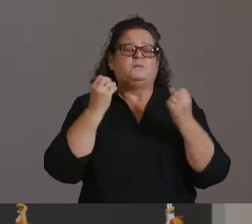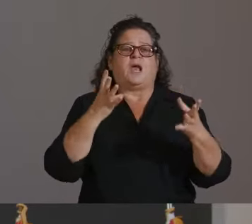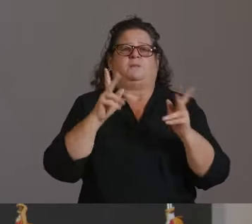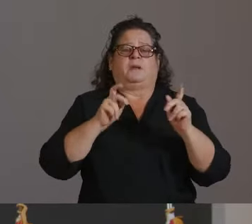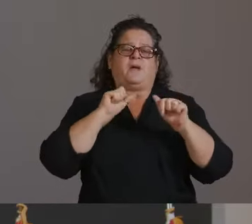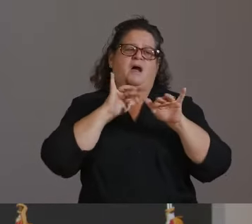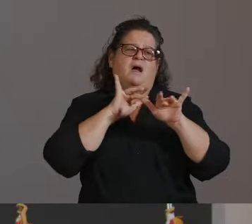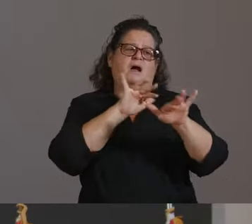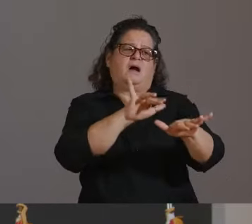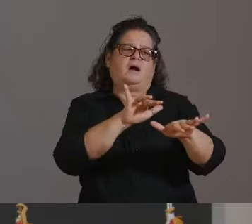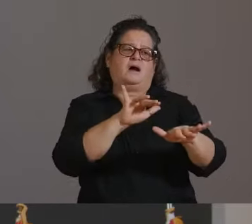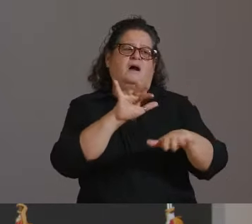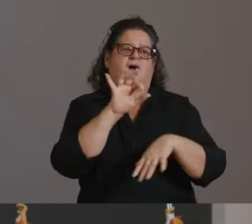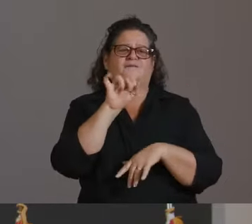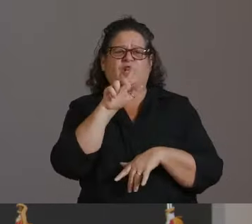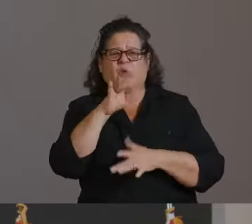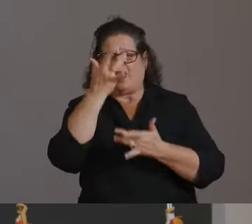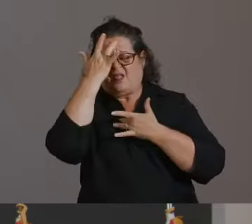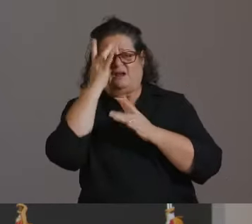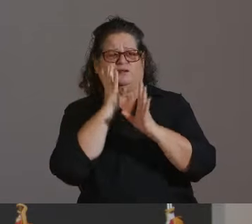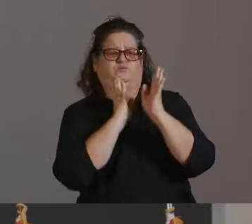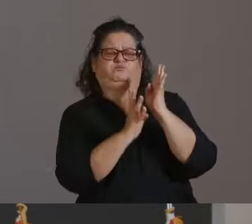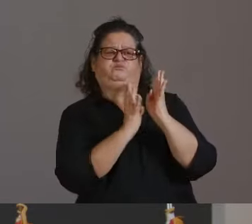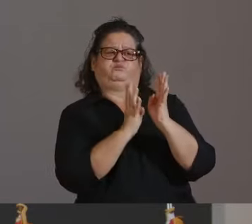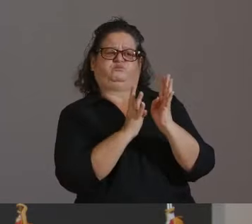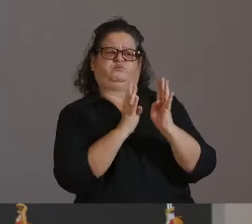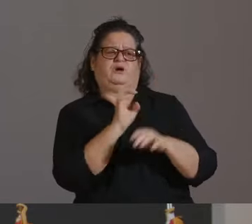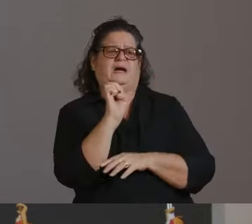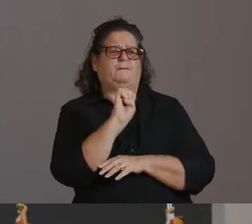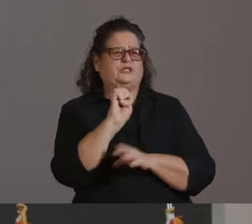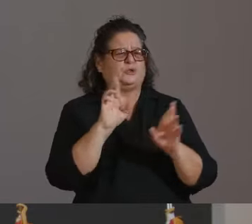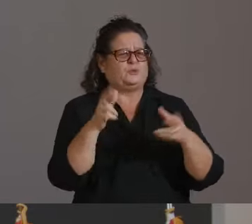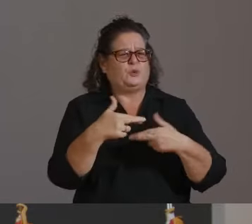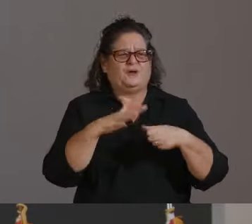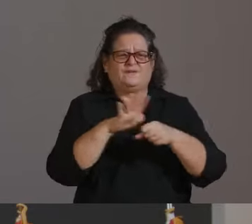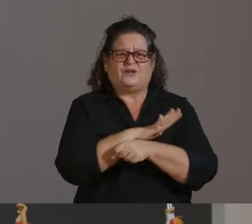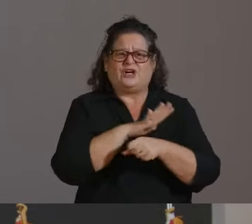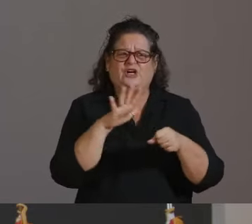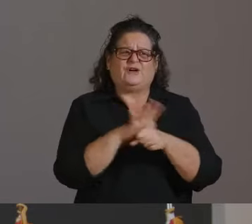WITH PATIENTS WITH FLU-LIKE SYMPTOMS, ILLNESSES AND COMPLICATIONS.